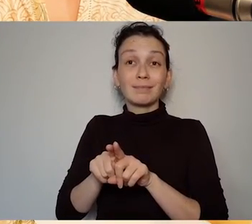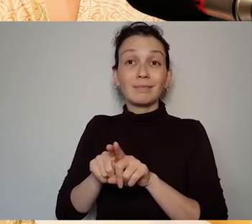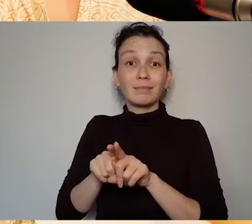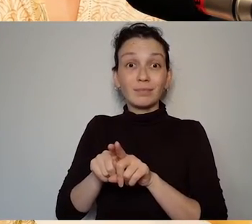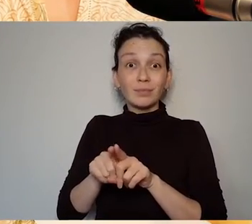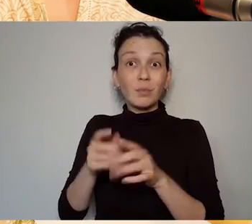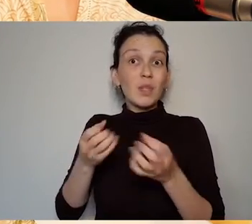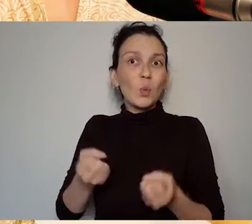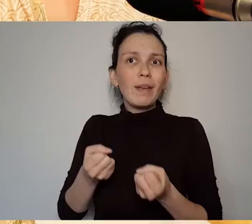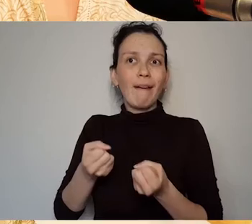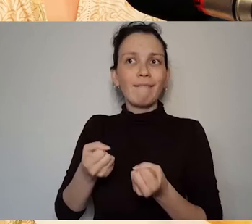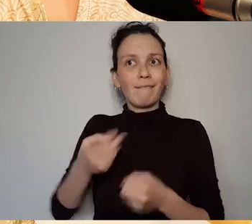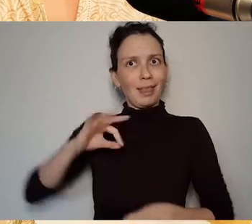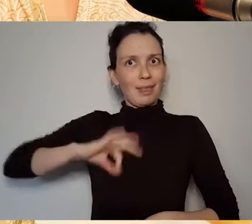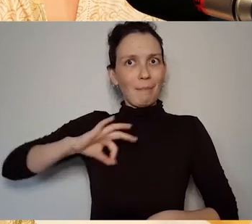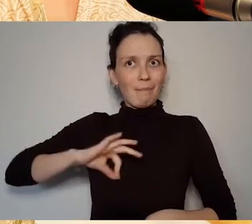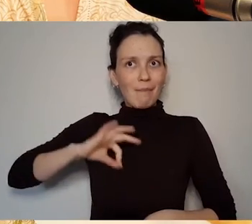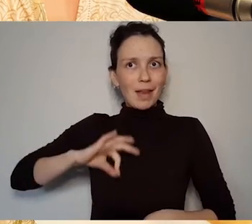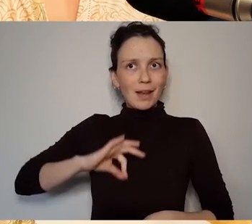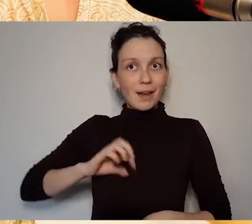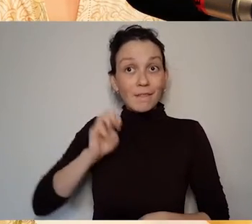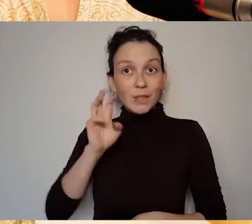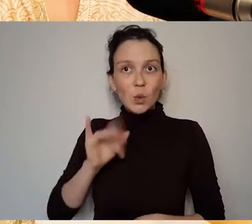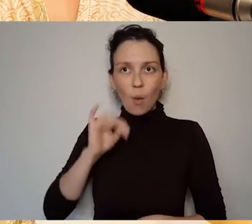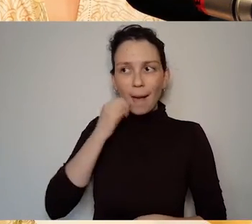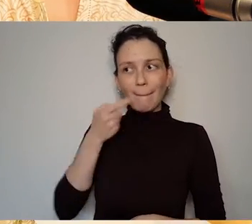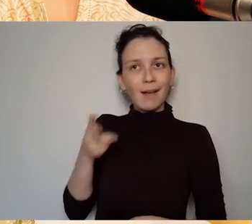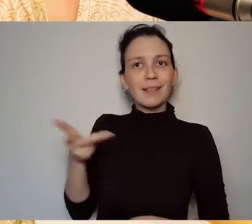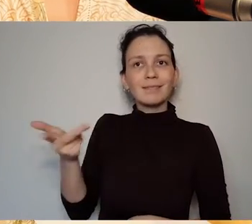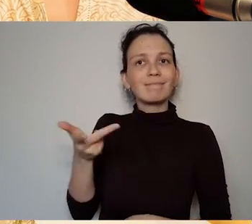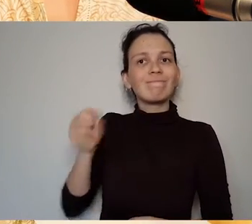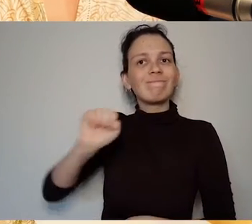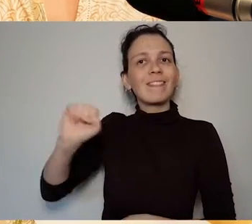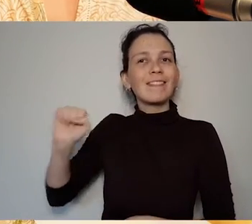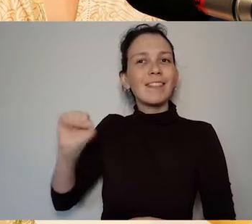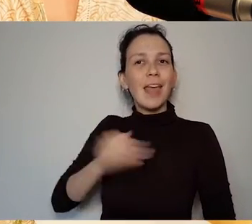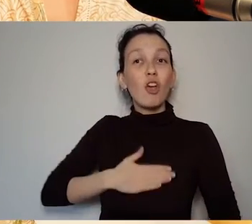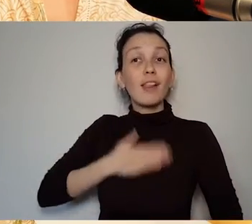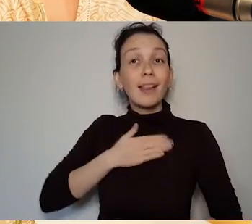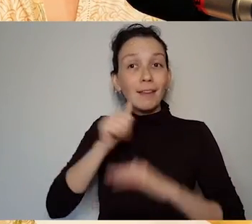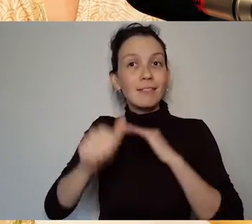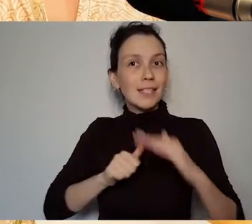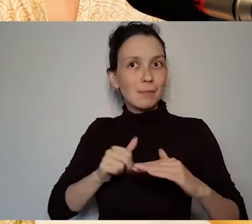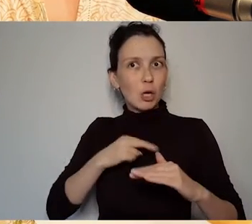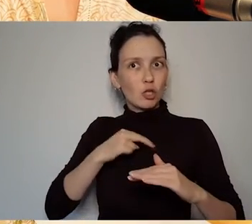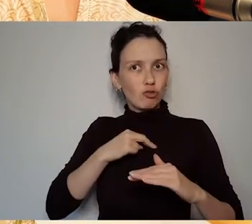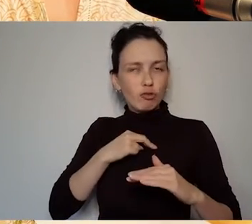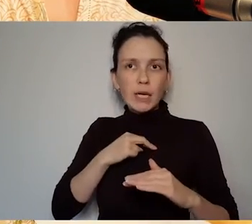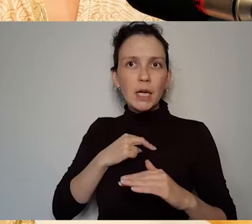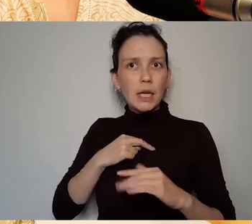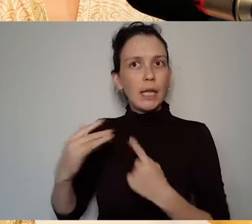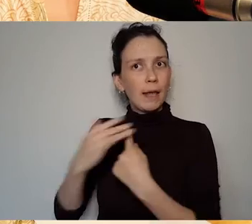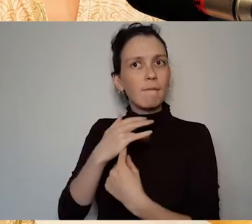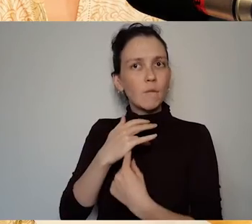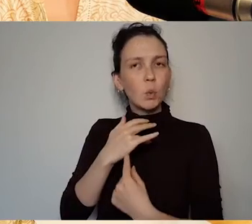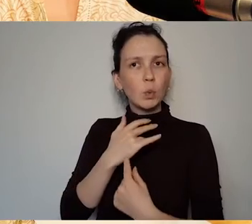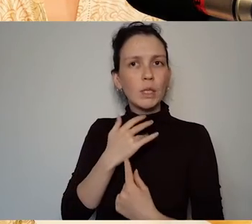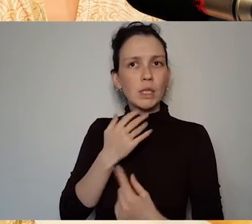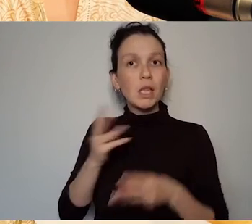of people who have a very particular lived experience. So Alvean and Lianne are deaf and